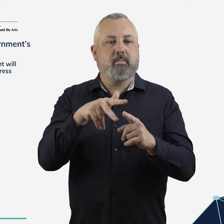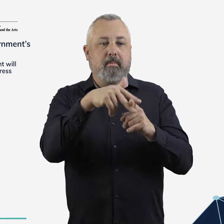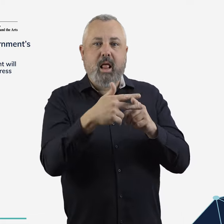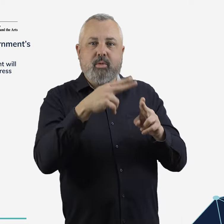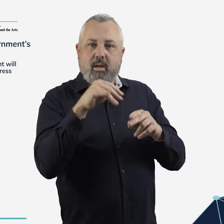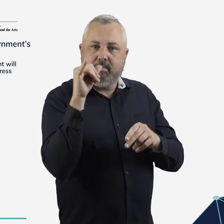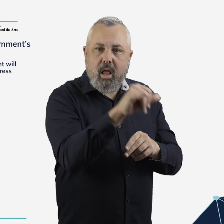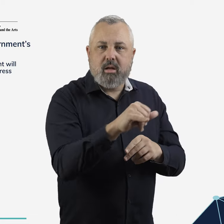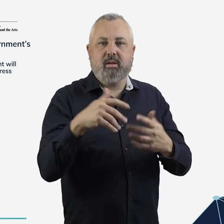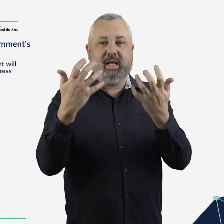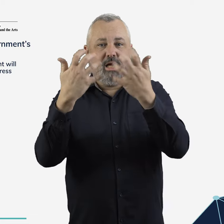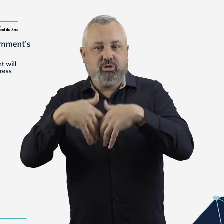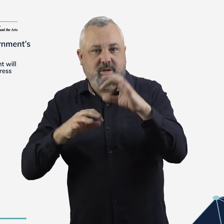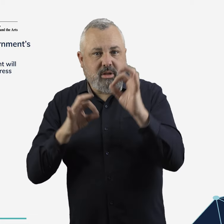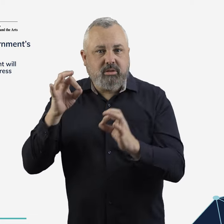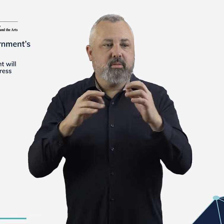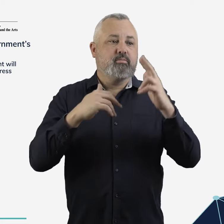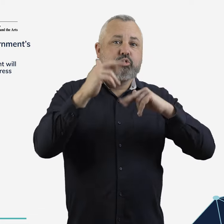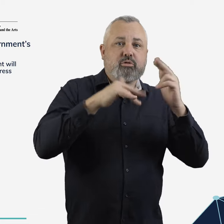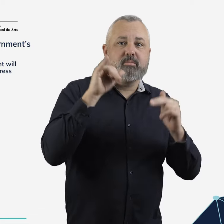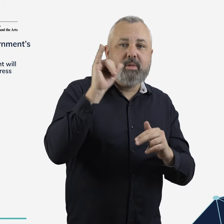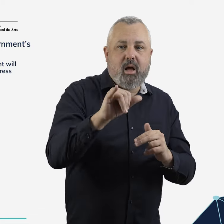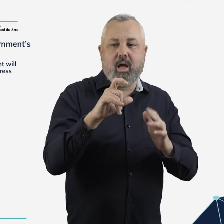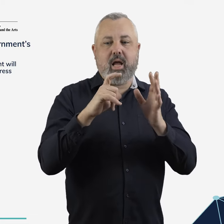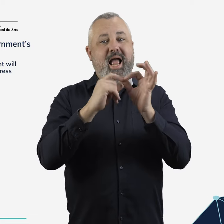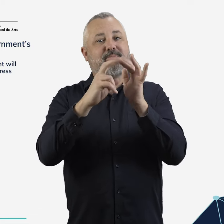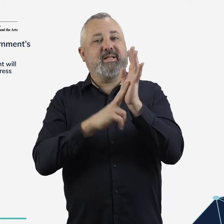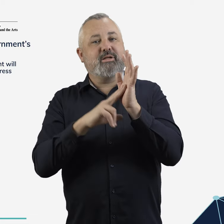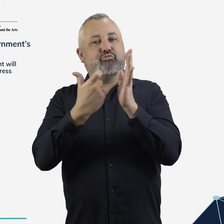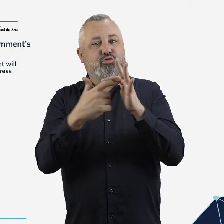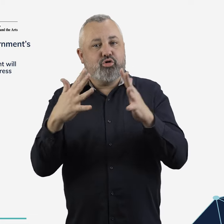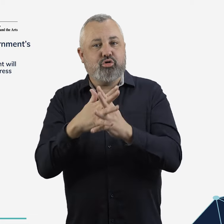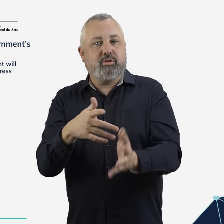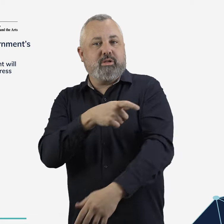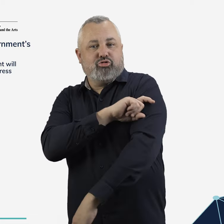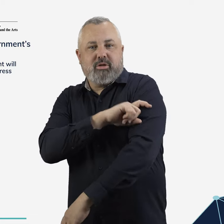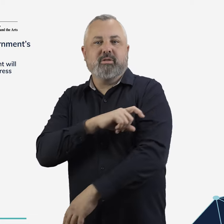aviation maintenance engineers, aeronautical engineers, cabin crew, security screening personnel,